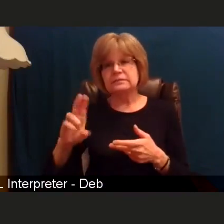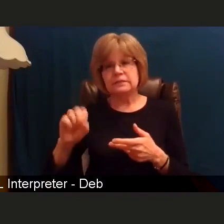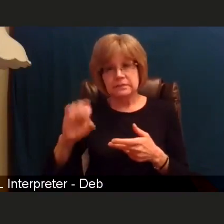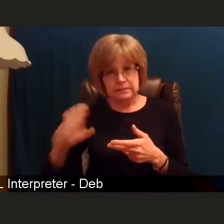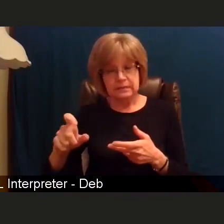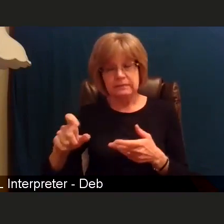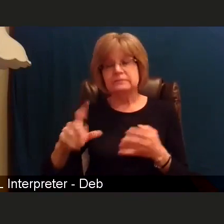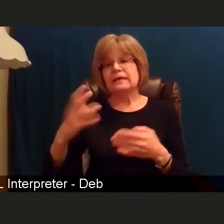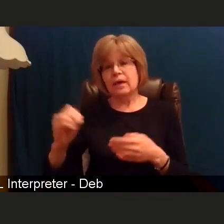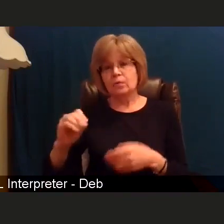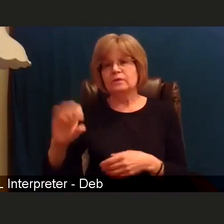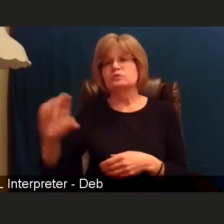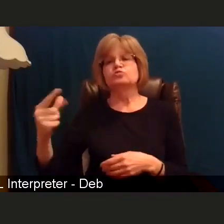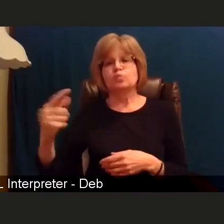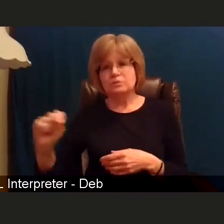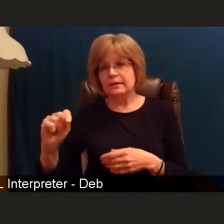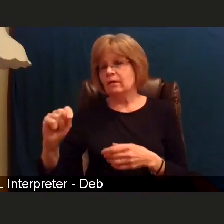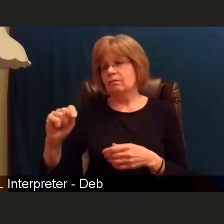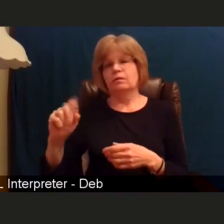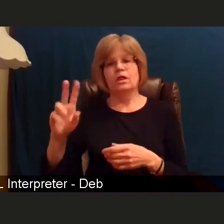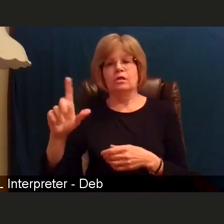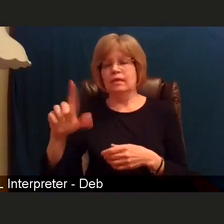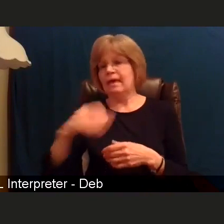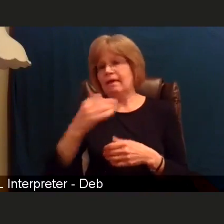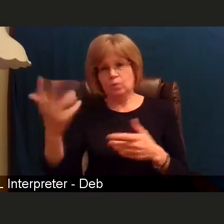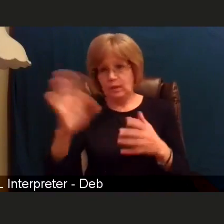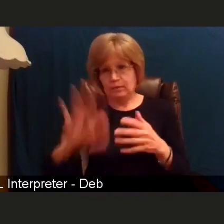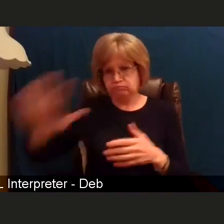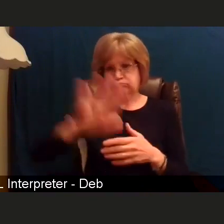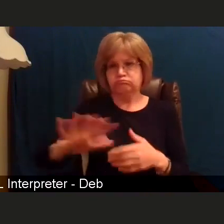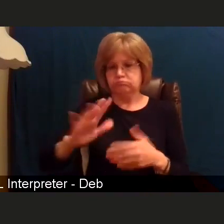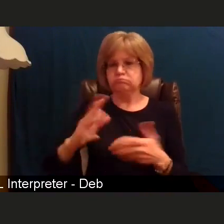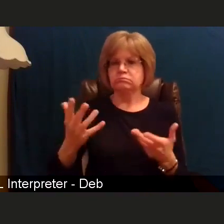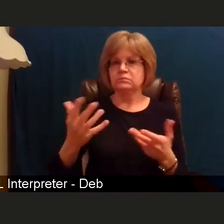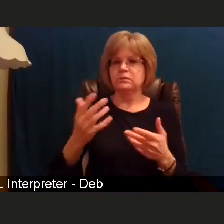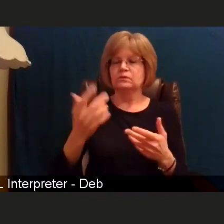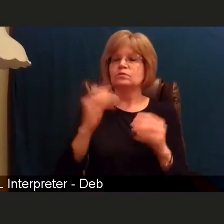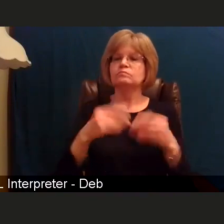So that way we can try to do this as fair as possible, as effective as possible,